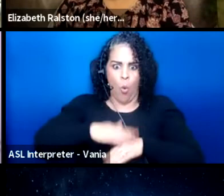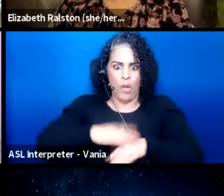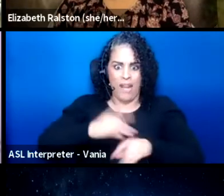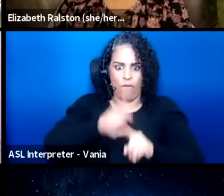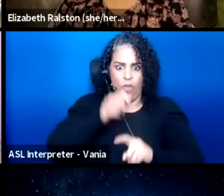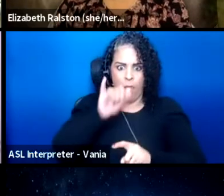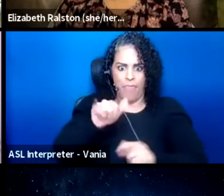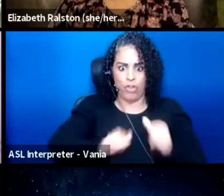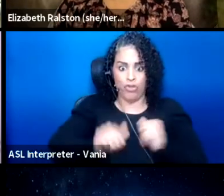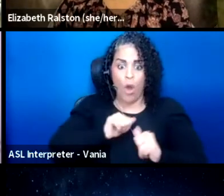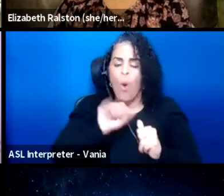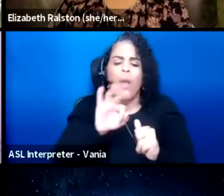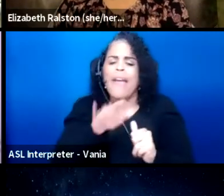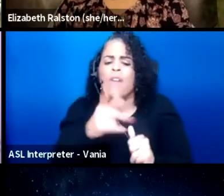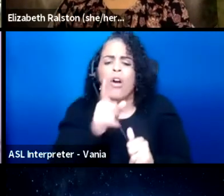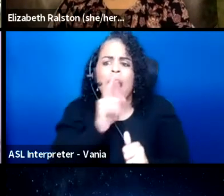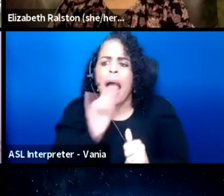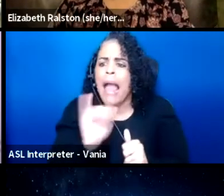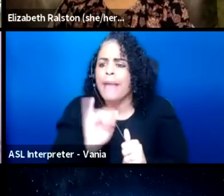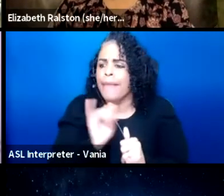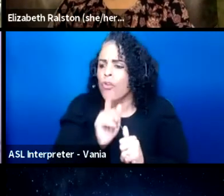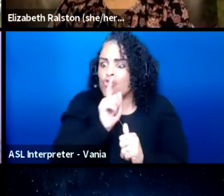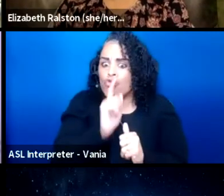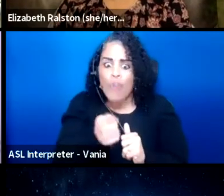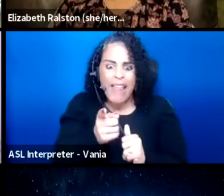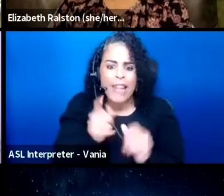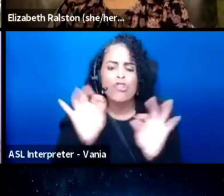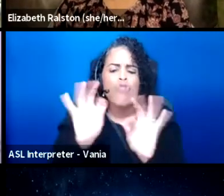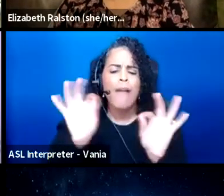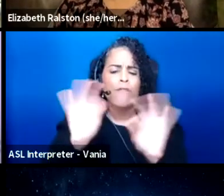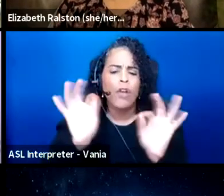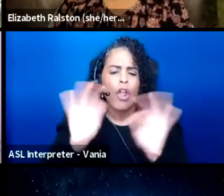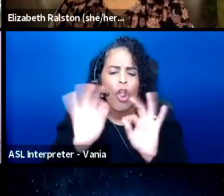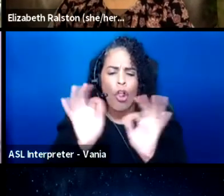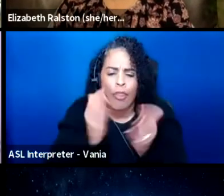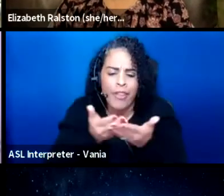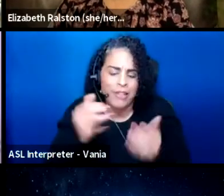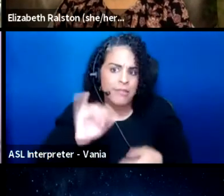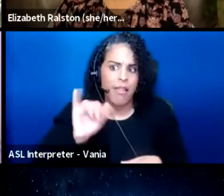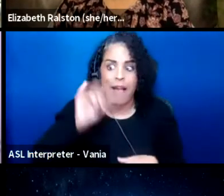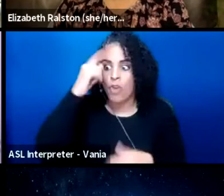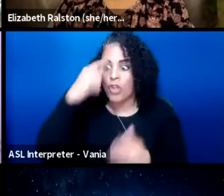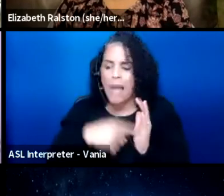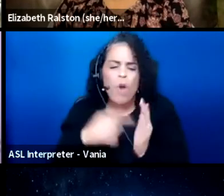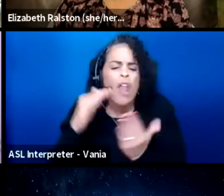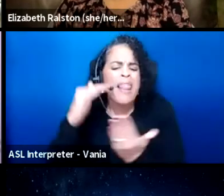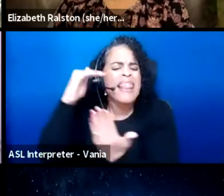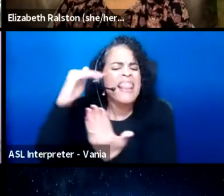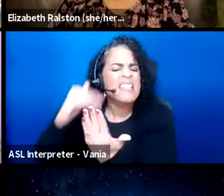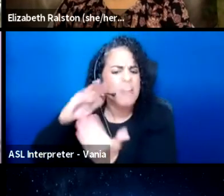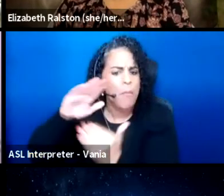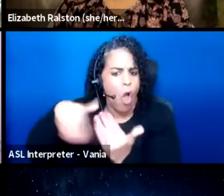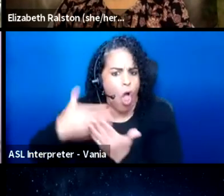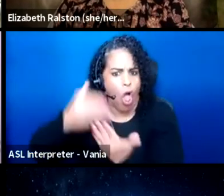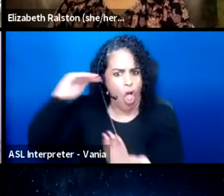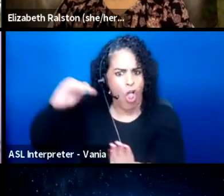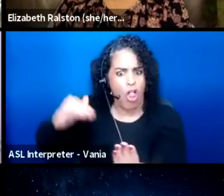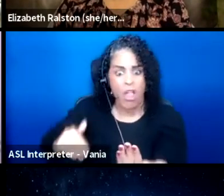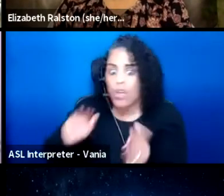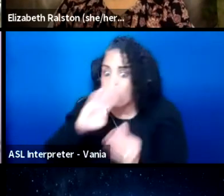whether it's like really like trivial seeming things, like, just list them all, because you never know,